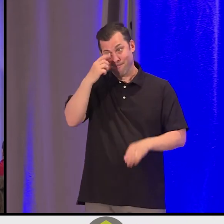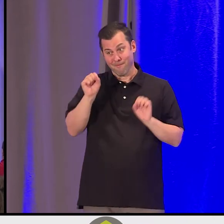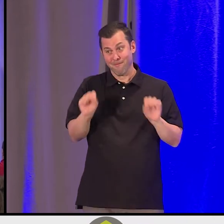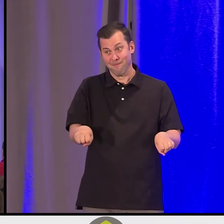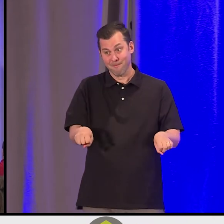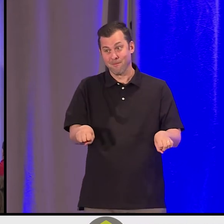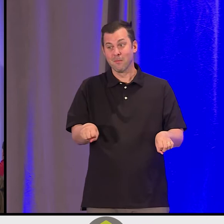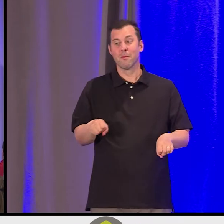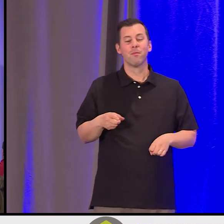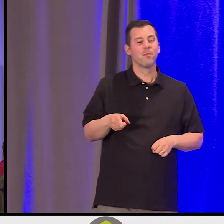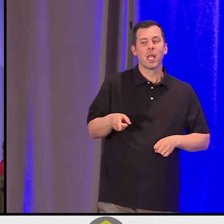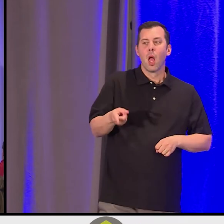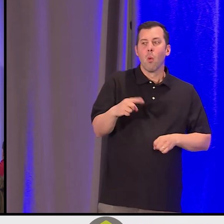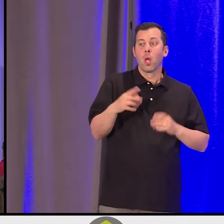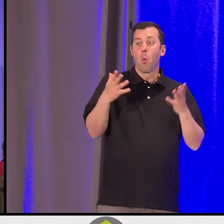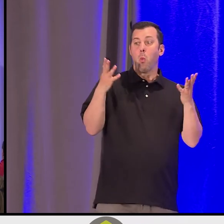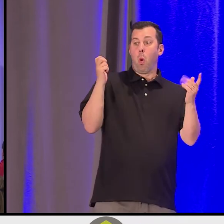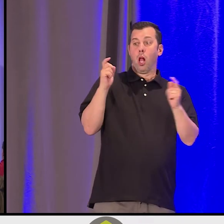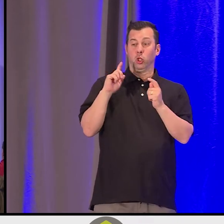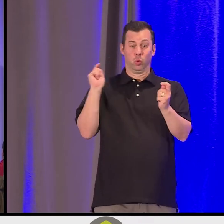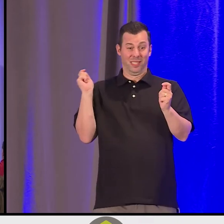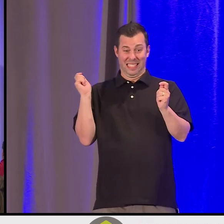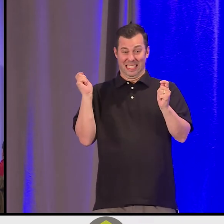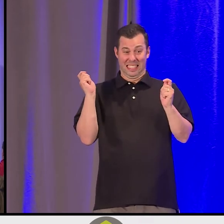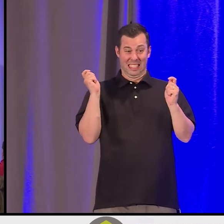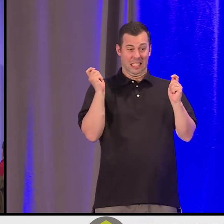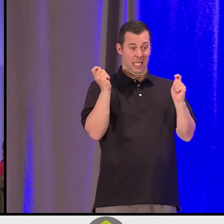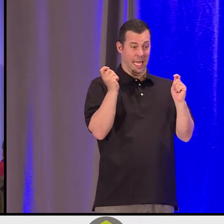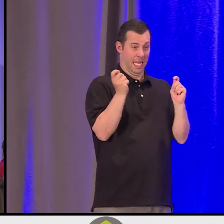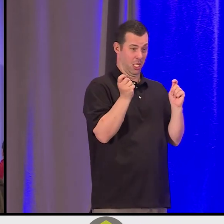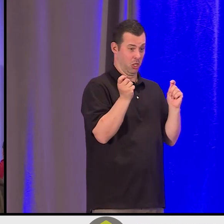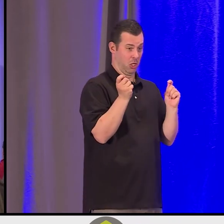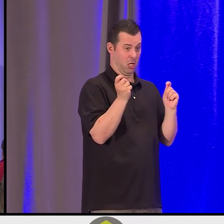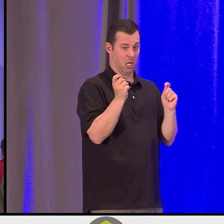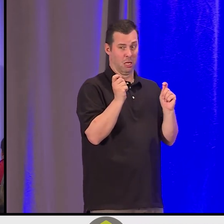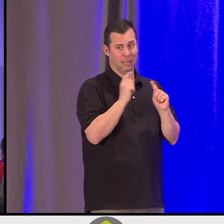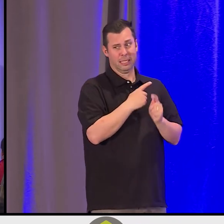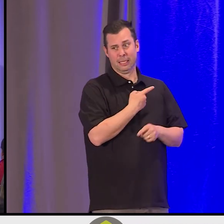But because we were scared that we might miss the opportunity